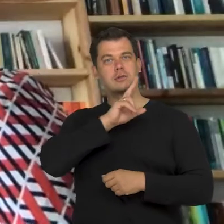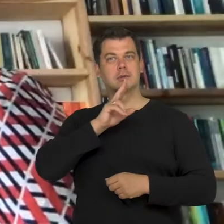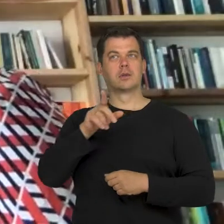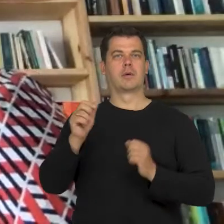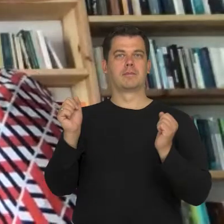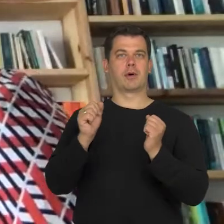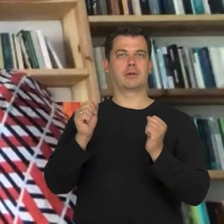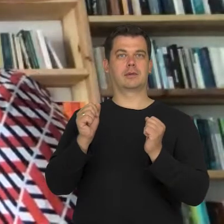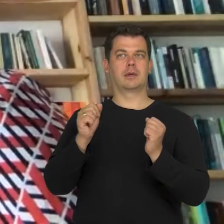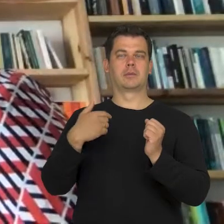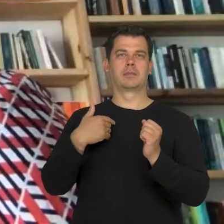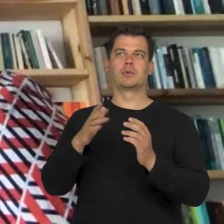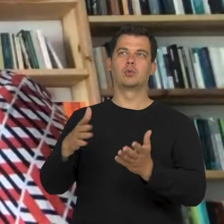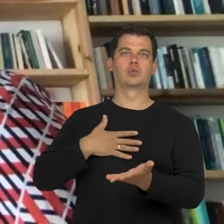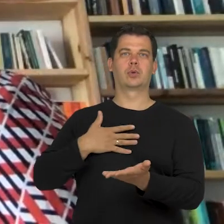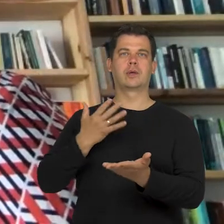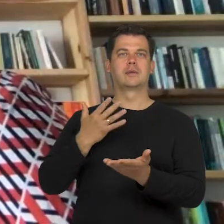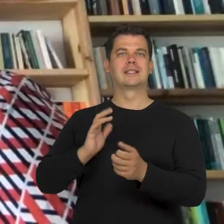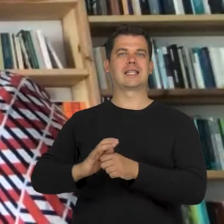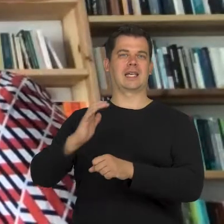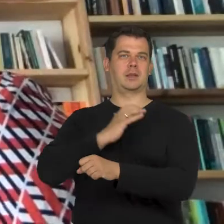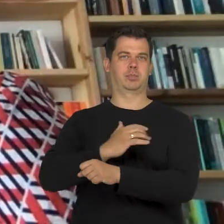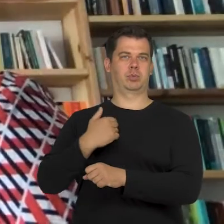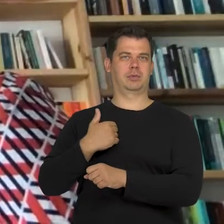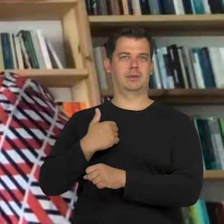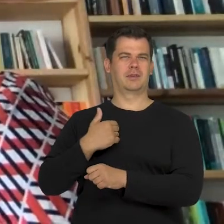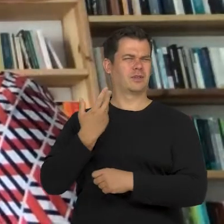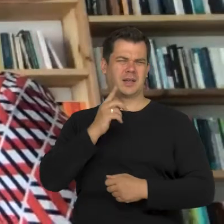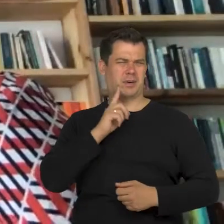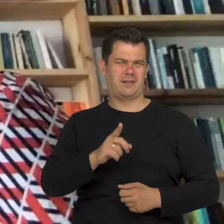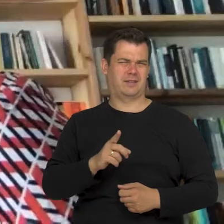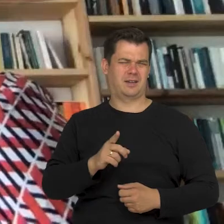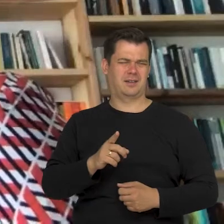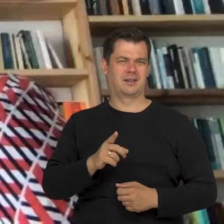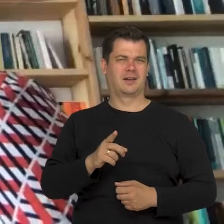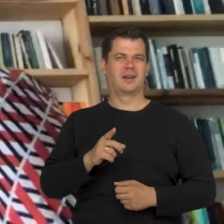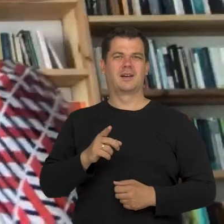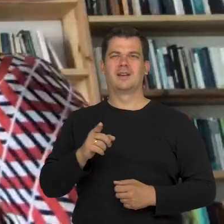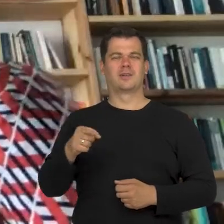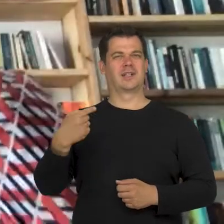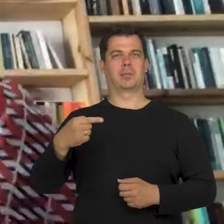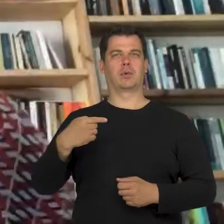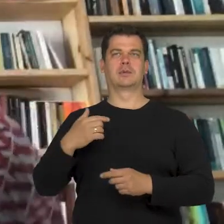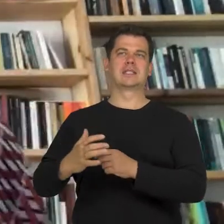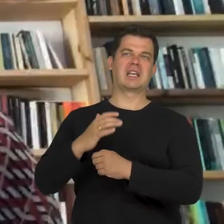that they neglected me. That this is a sign of neglect. This wasn't true. I was never neglected by my parents.